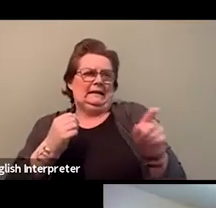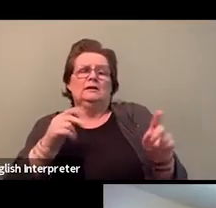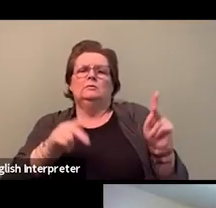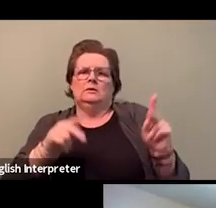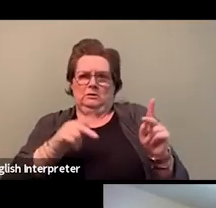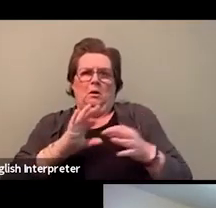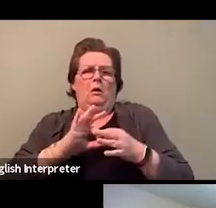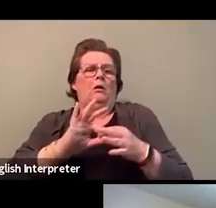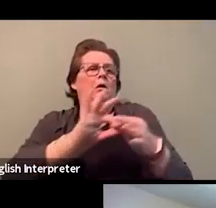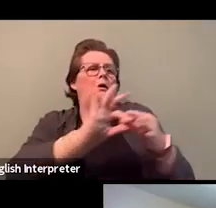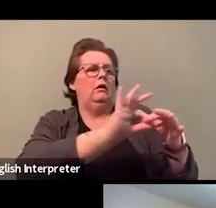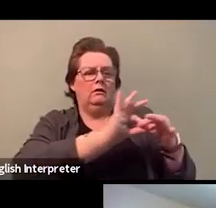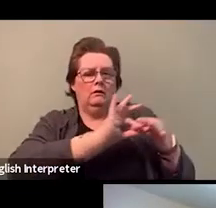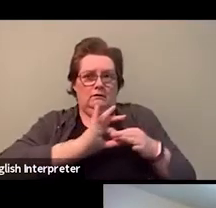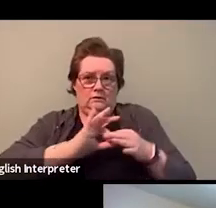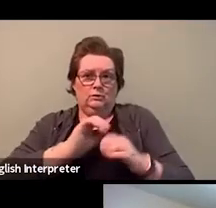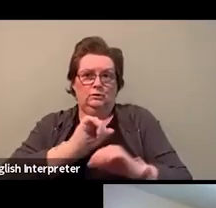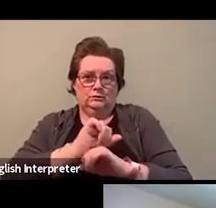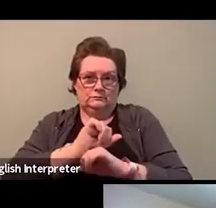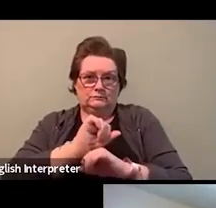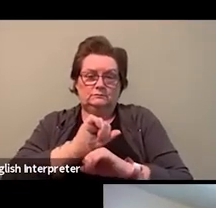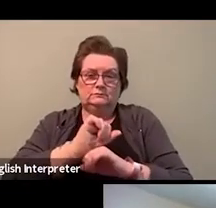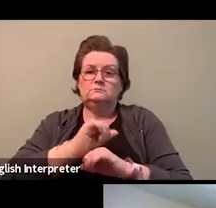in the 2000s, but there were